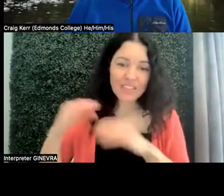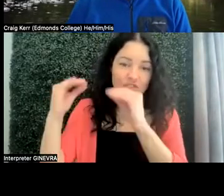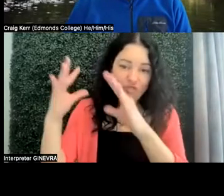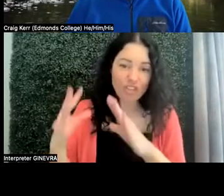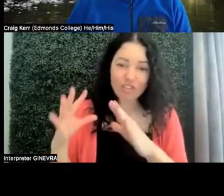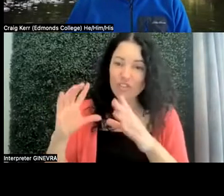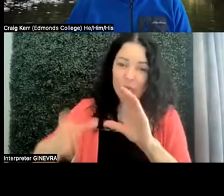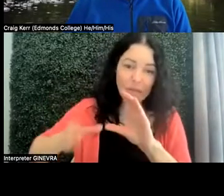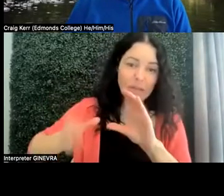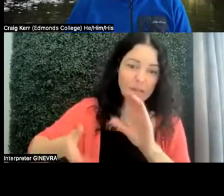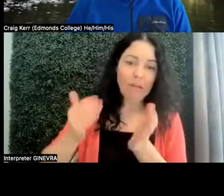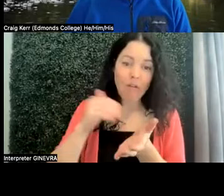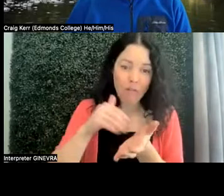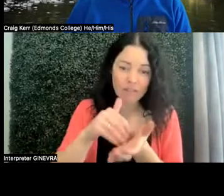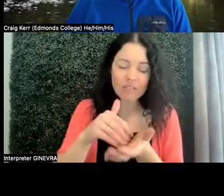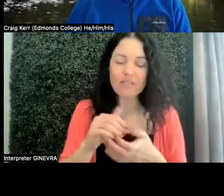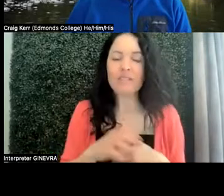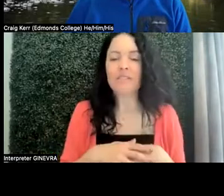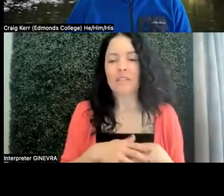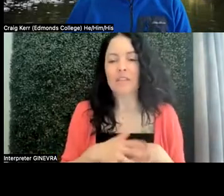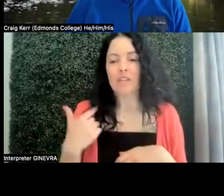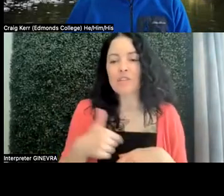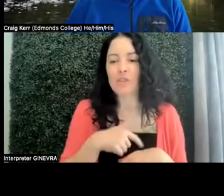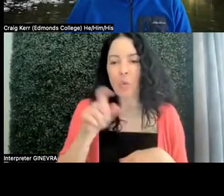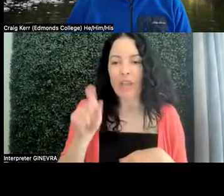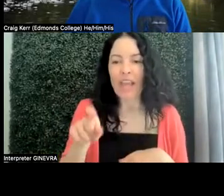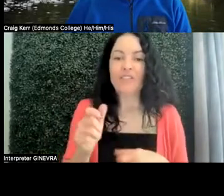And so, we had to really work with her